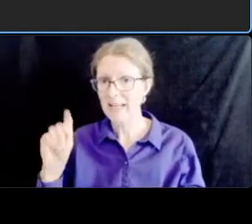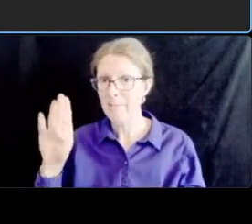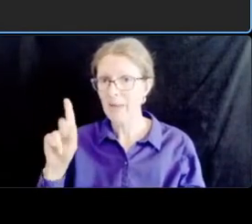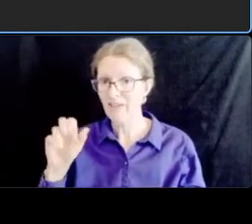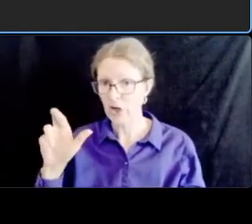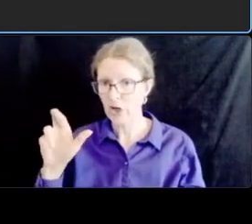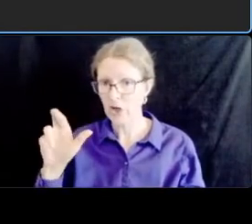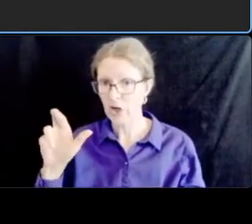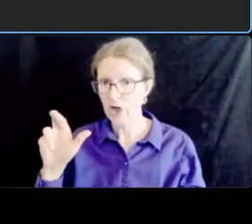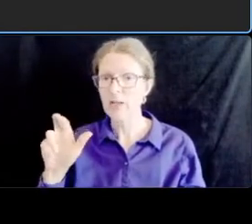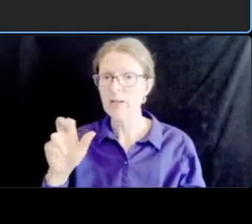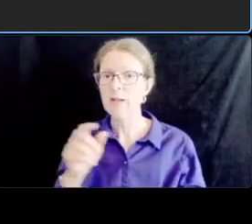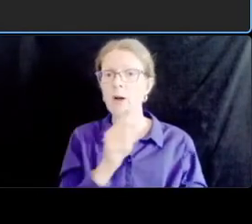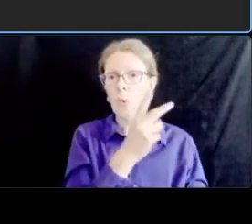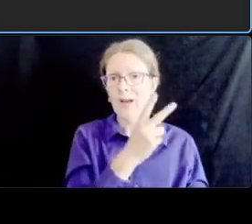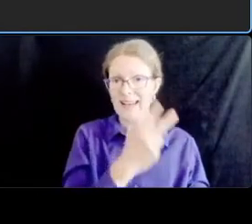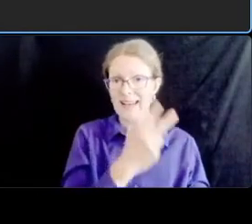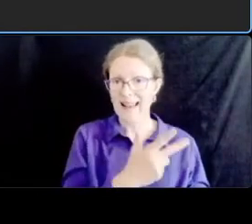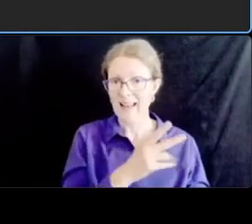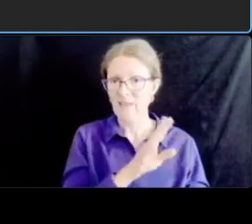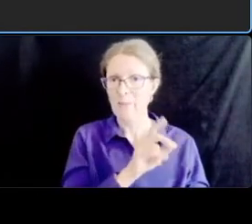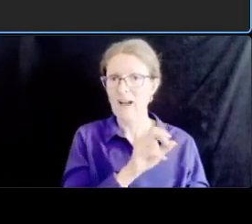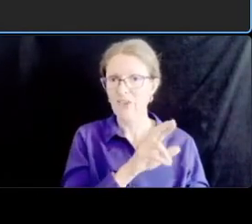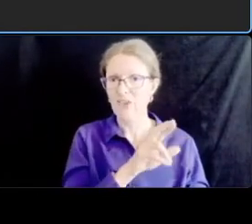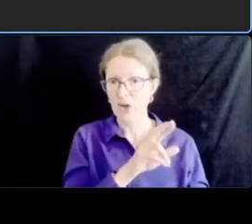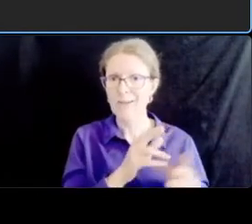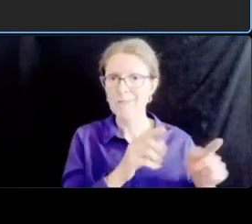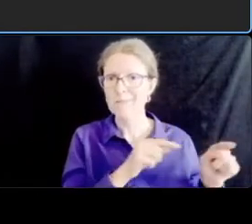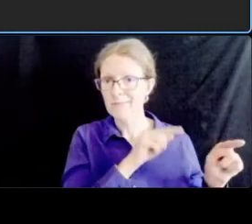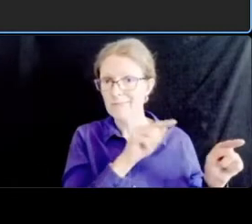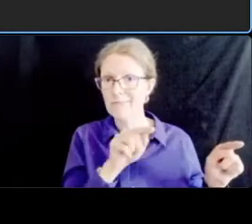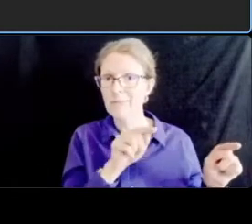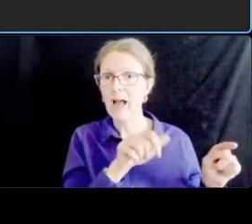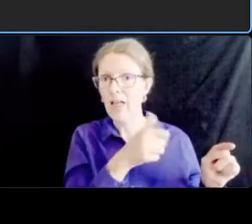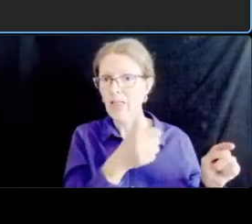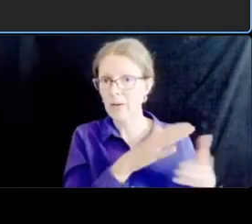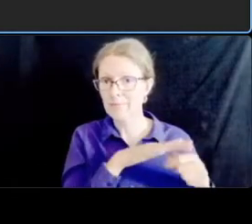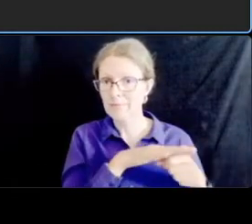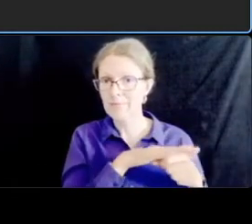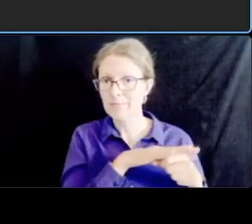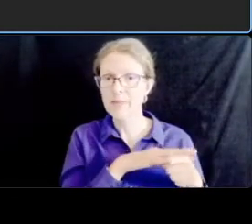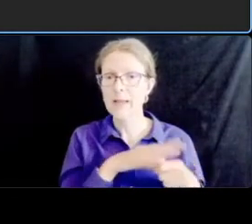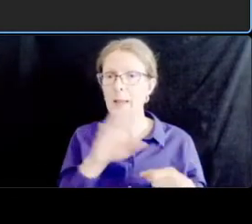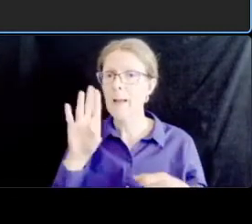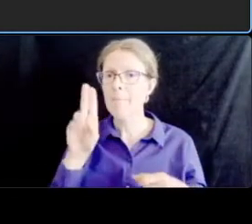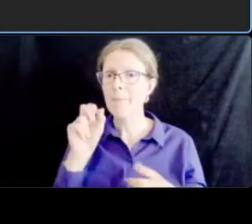and then bus stops in this segment again they generally may remain in their current locations